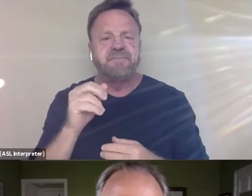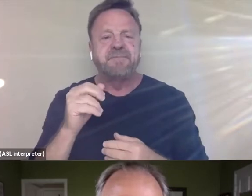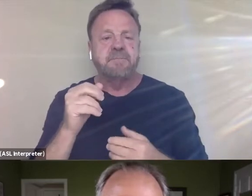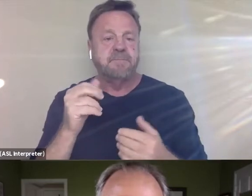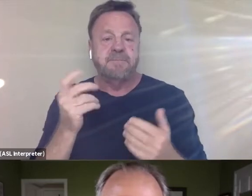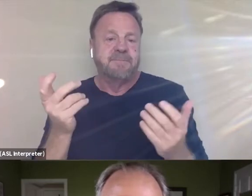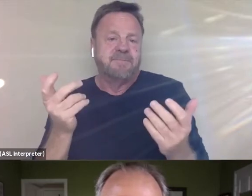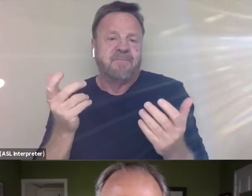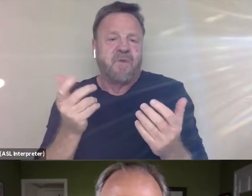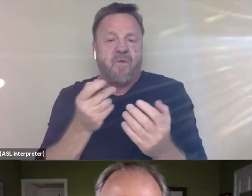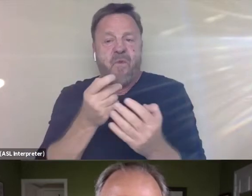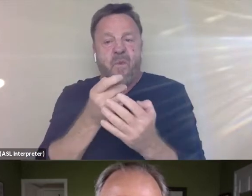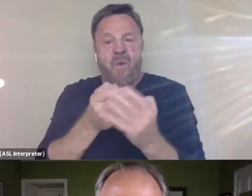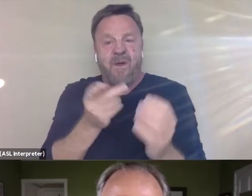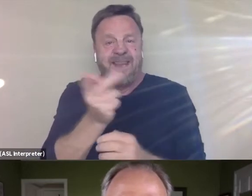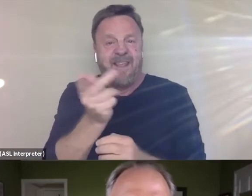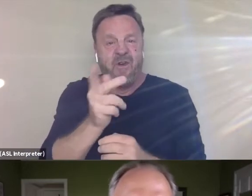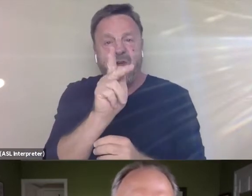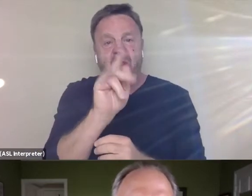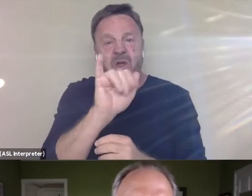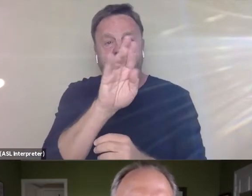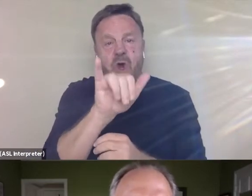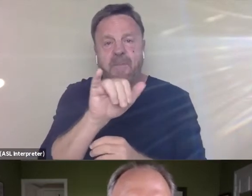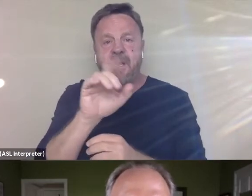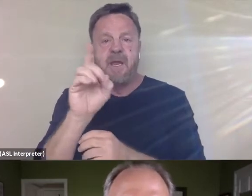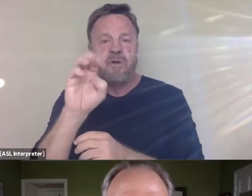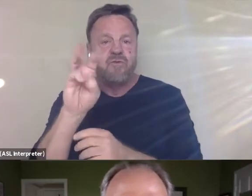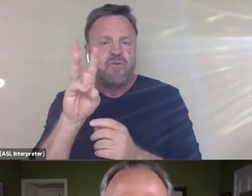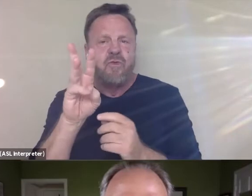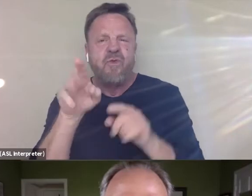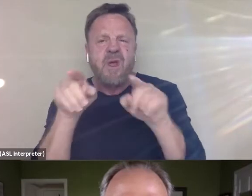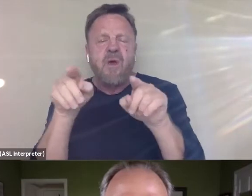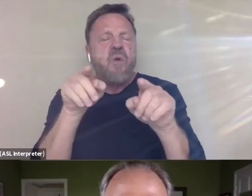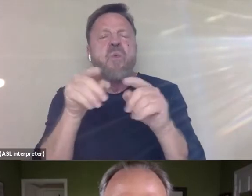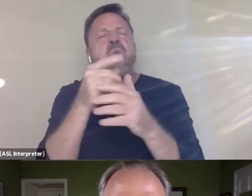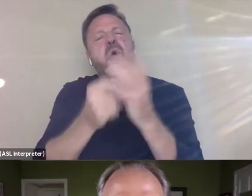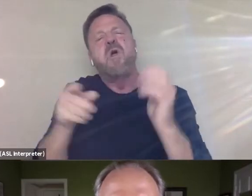For either of you, Kirby, Drew, what do you think that,